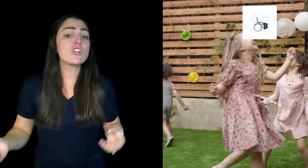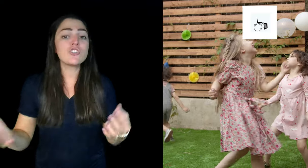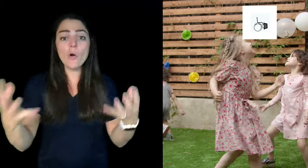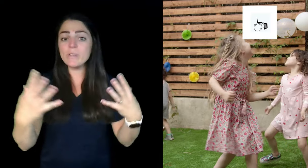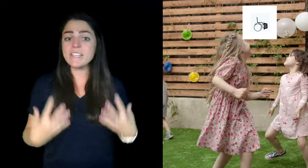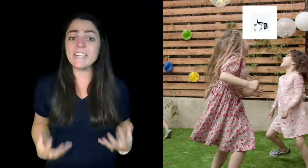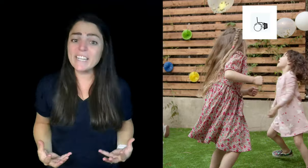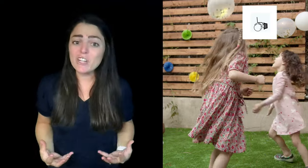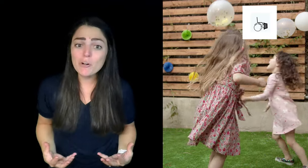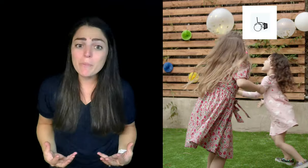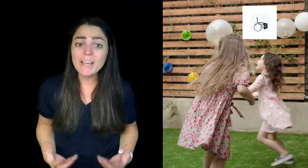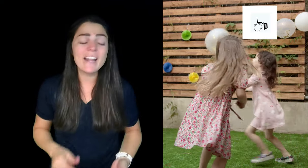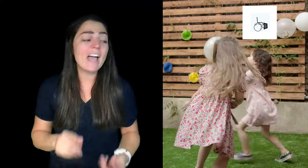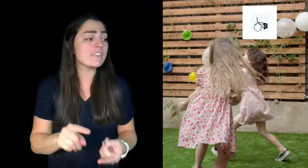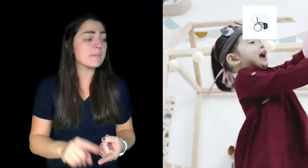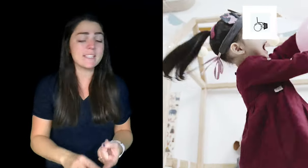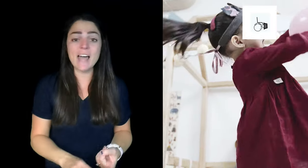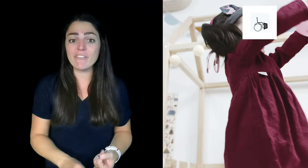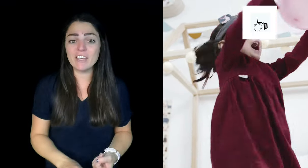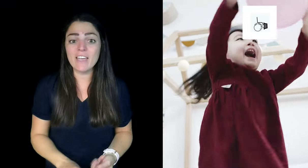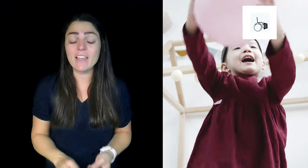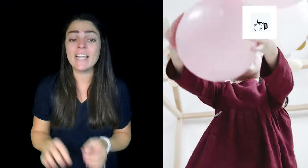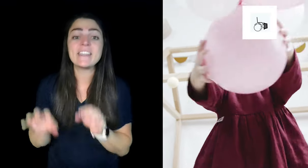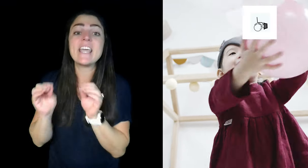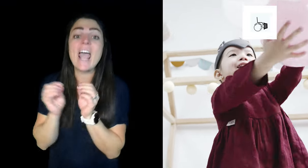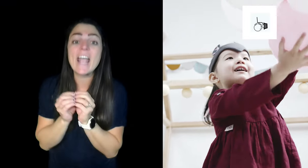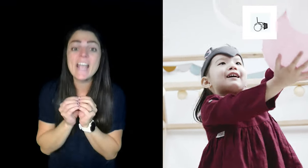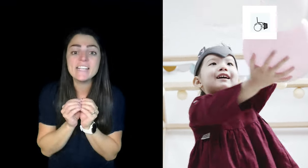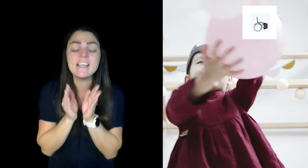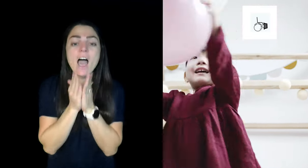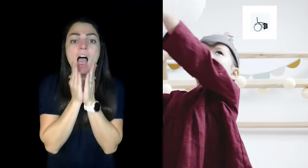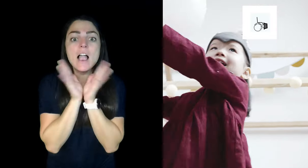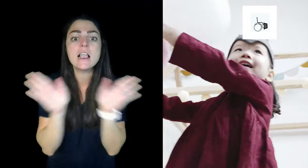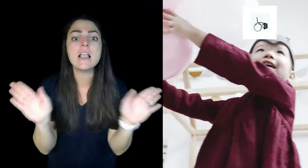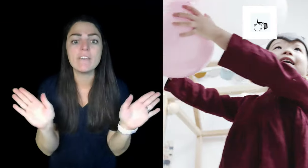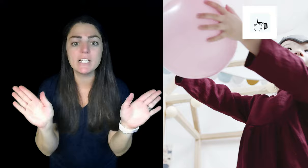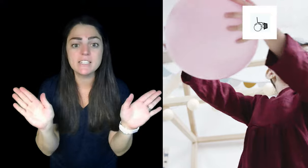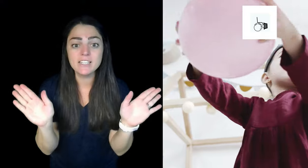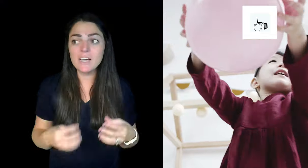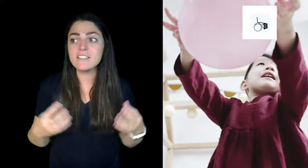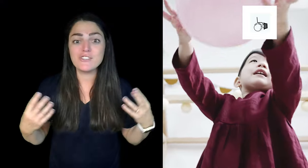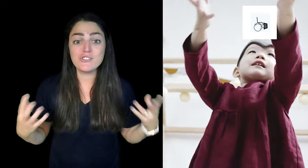air No One's Gonna get hurt by it everybody's laughing and giggling the AIDS love it because